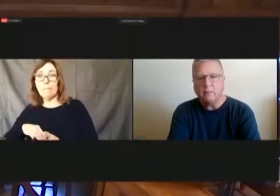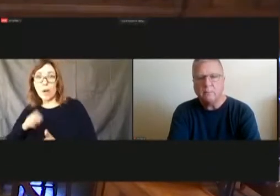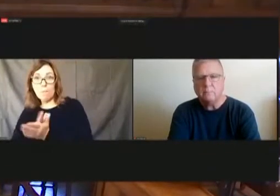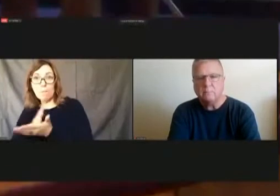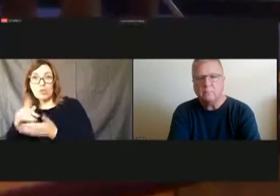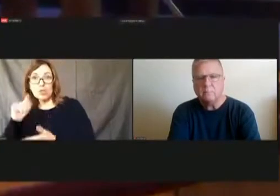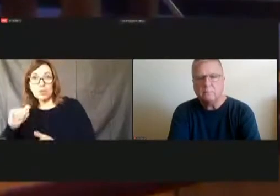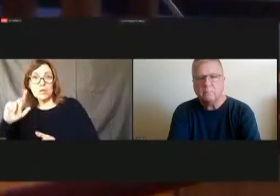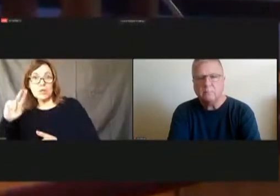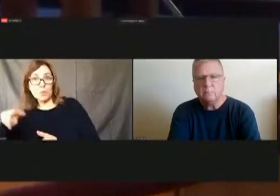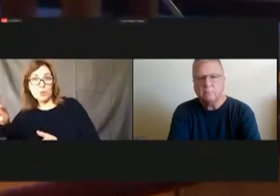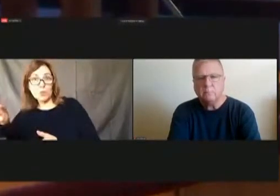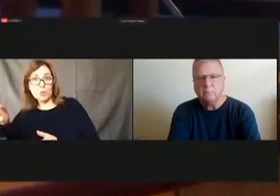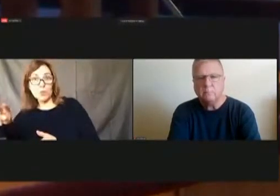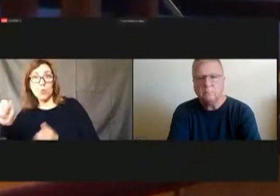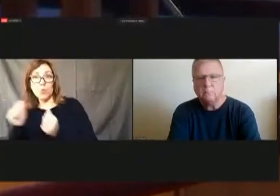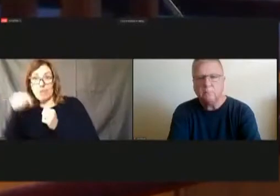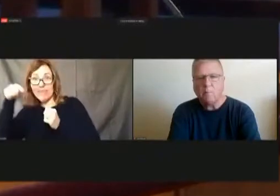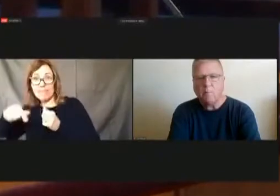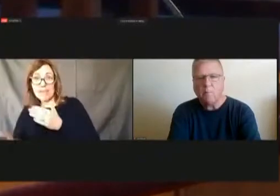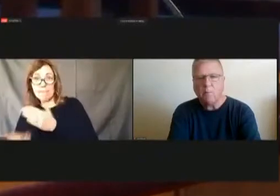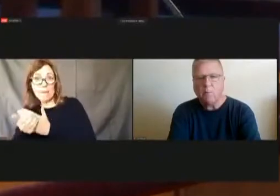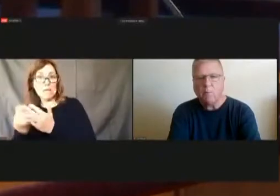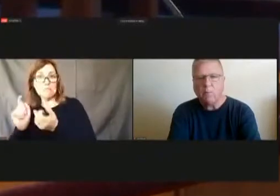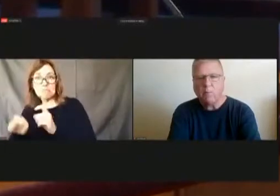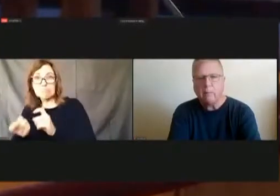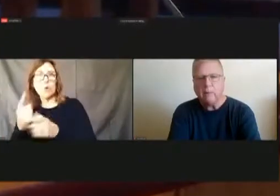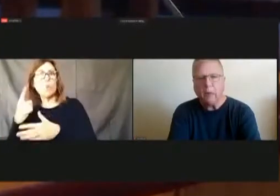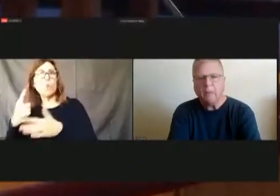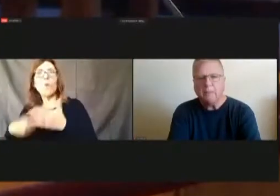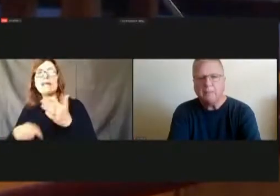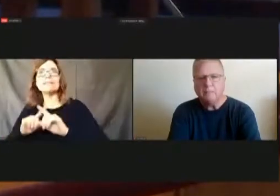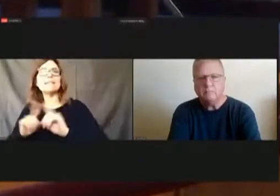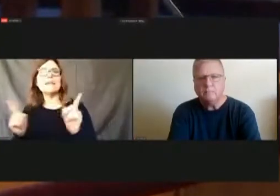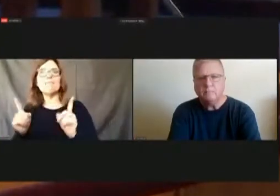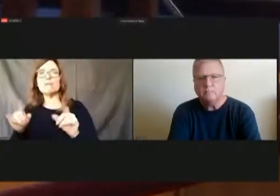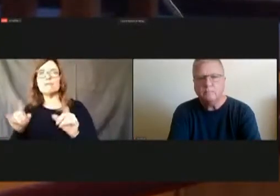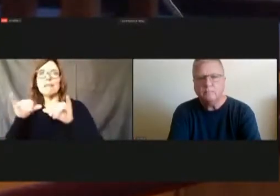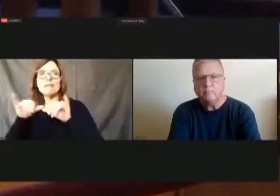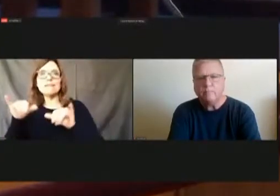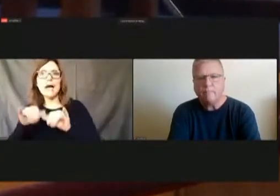amendment, what is the difference in the size of the mayor's budget for . Two mayor's budget staffs equities.